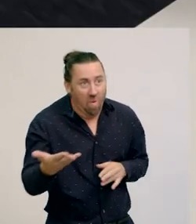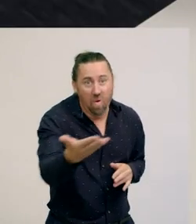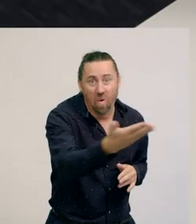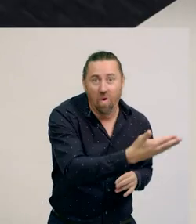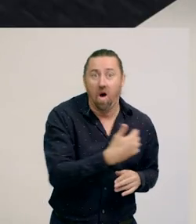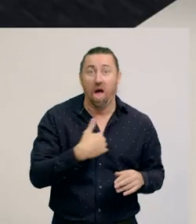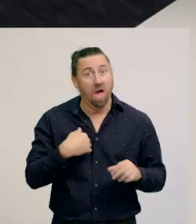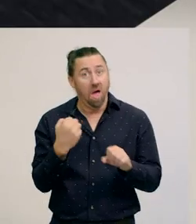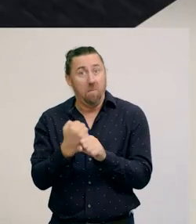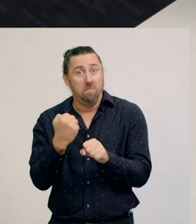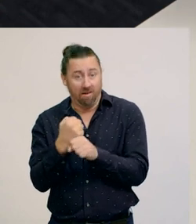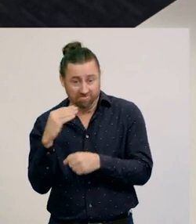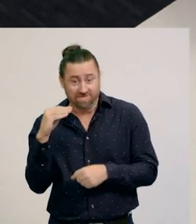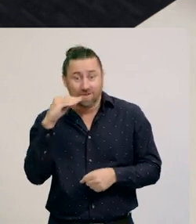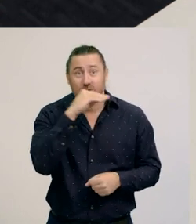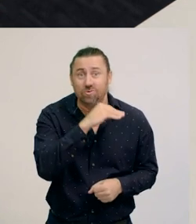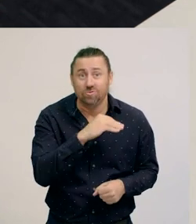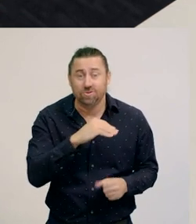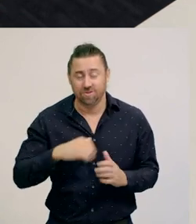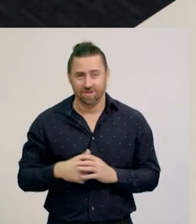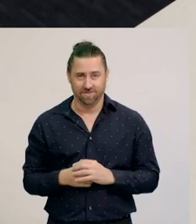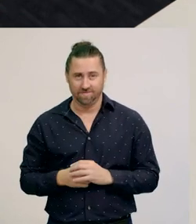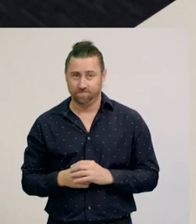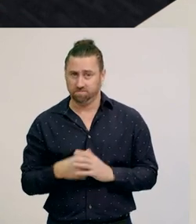I have made sandwiches.